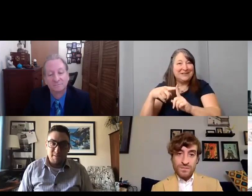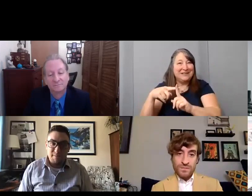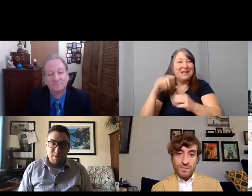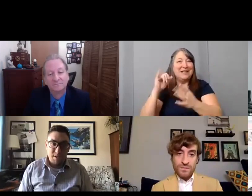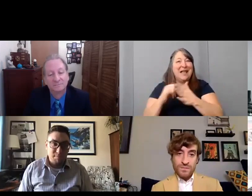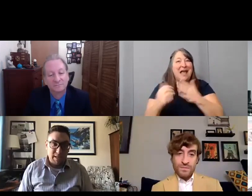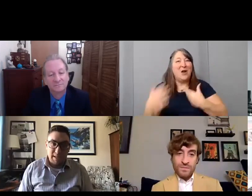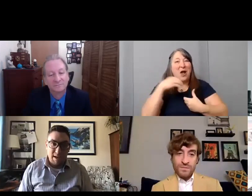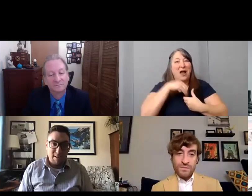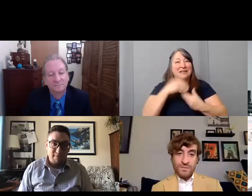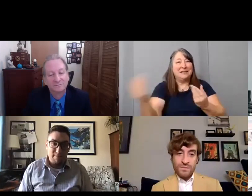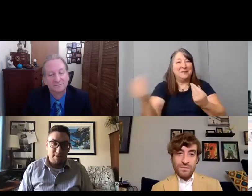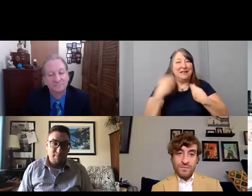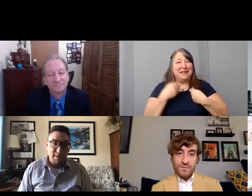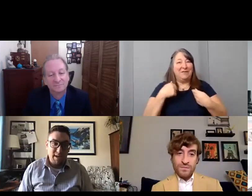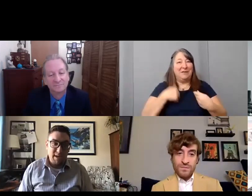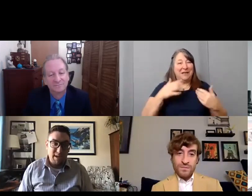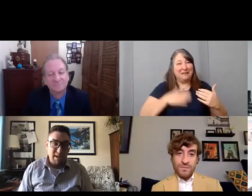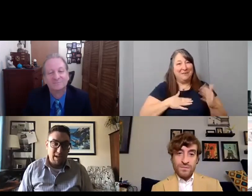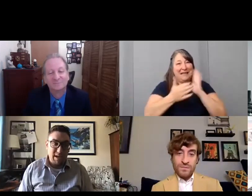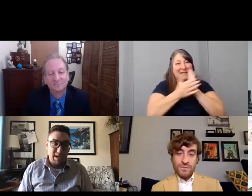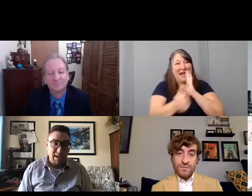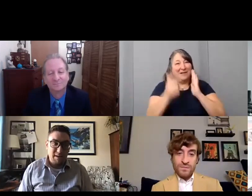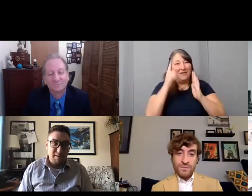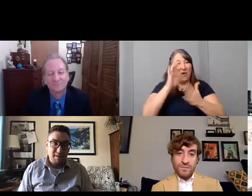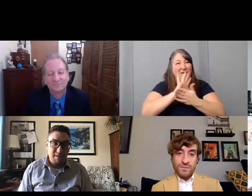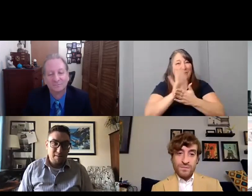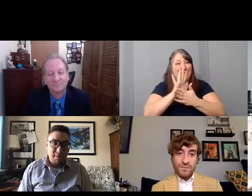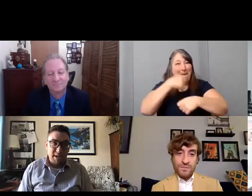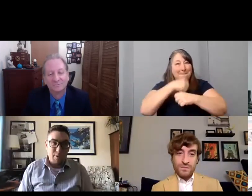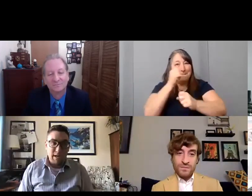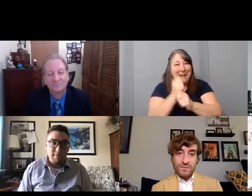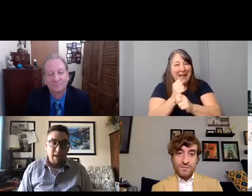which is my talent for filmmaking and my creative eye.